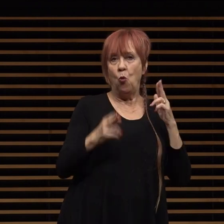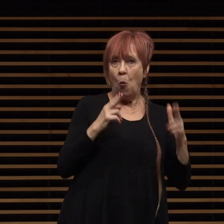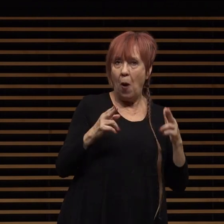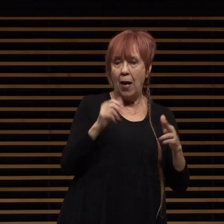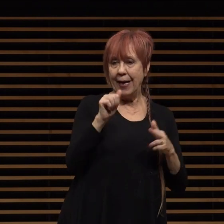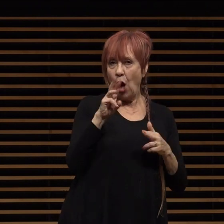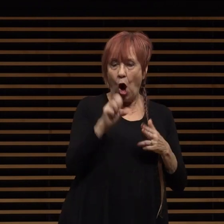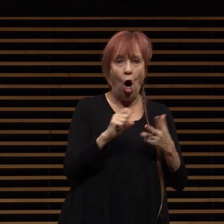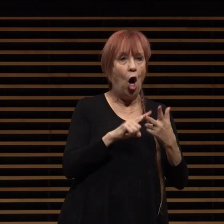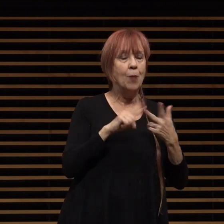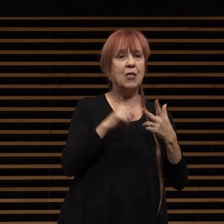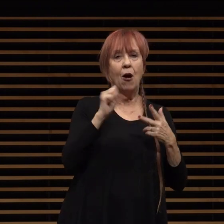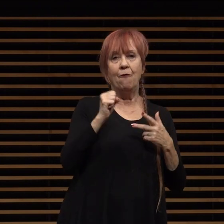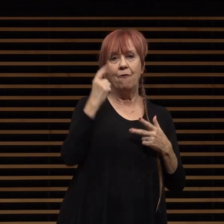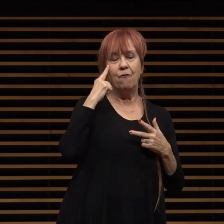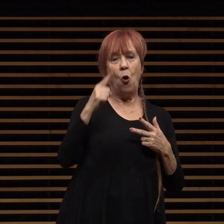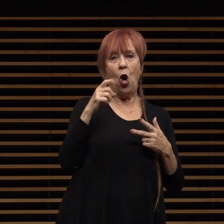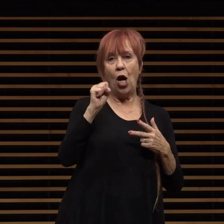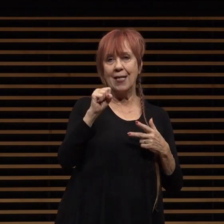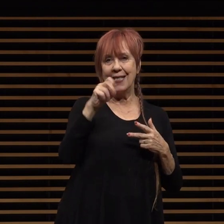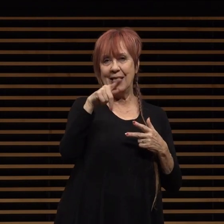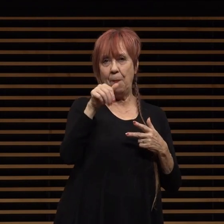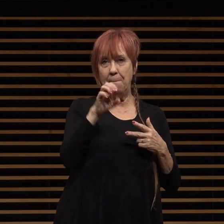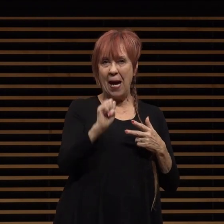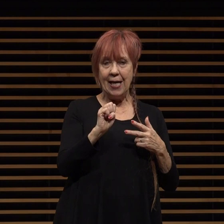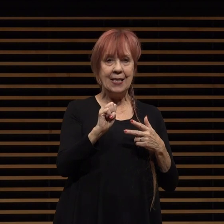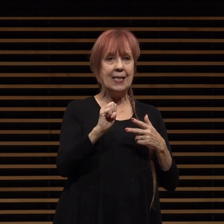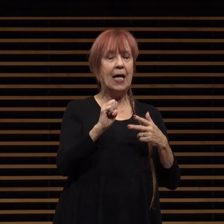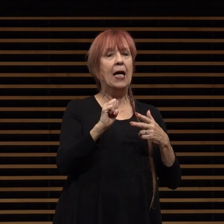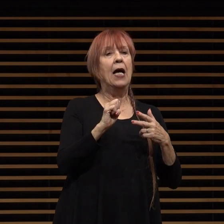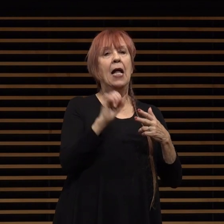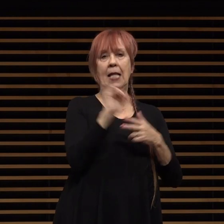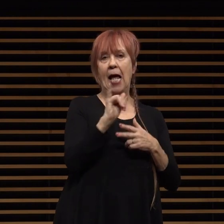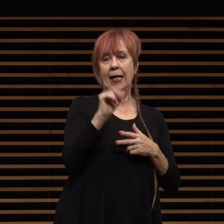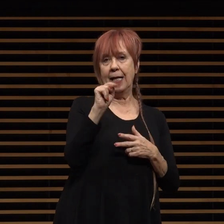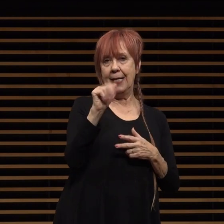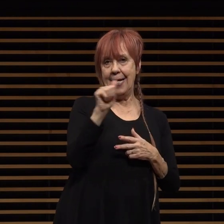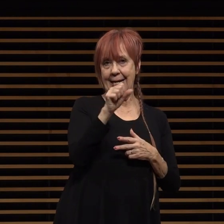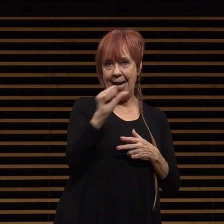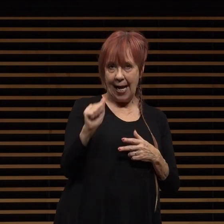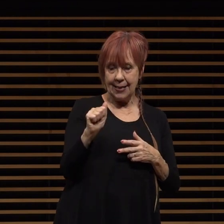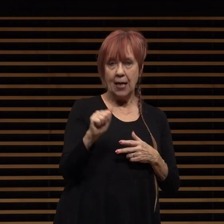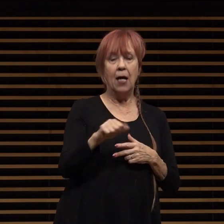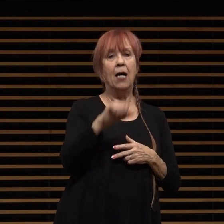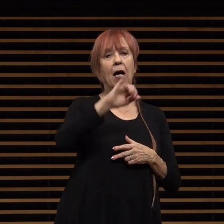space agencies such as nasa and jpl